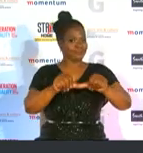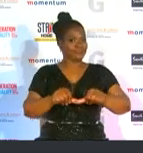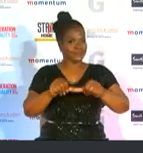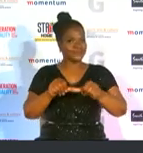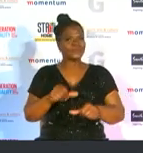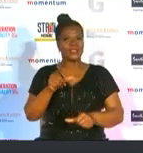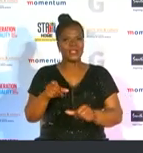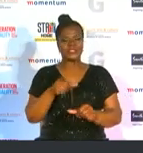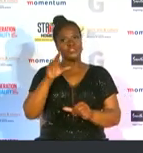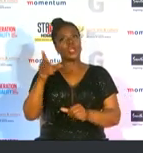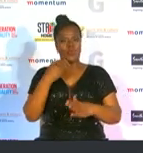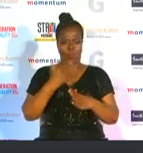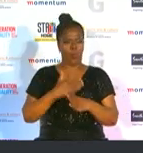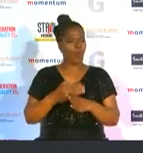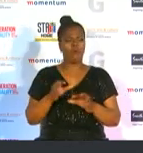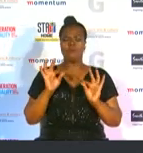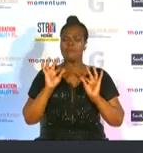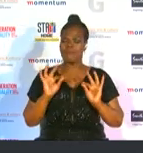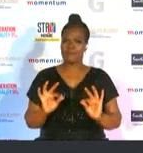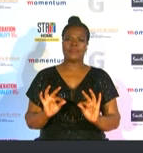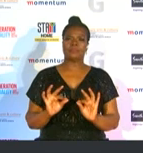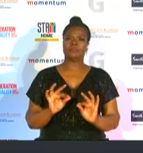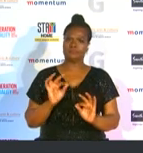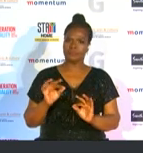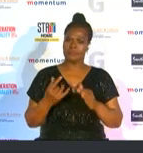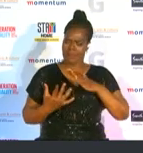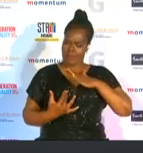out her duties with the utmost enthusiasm and enjoys